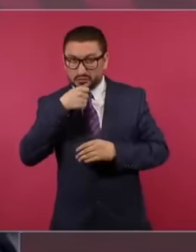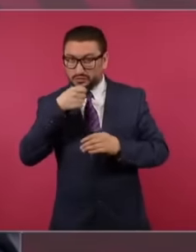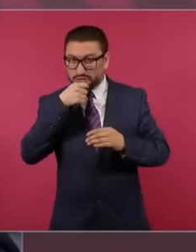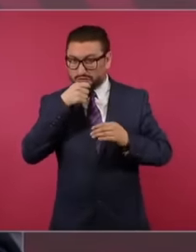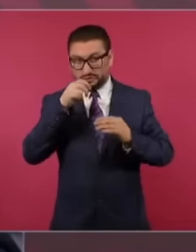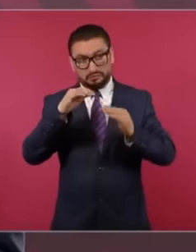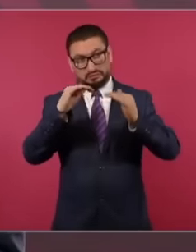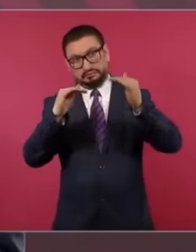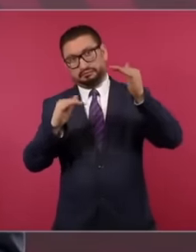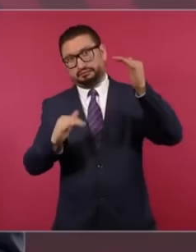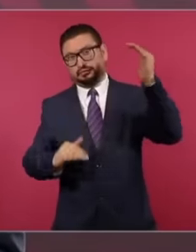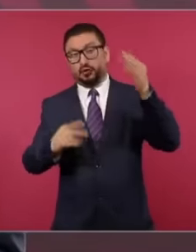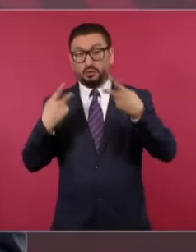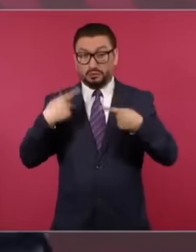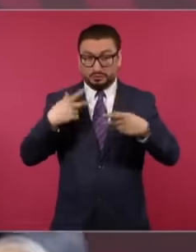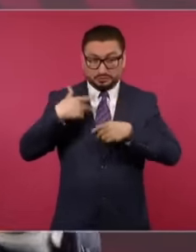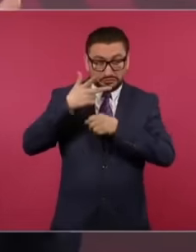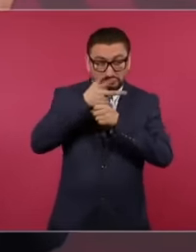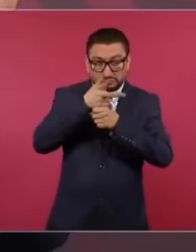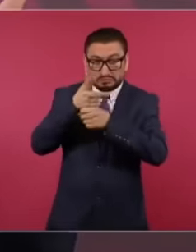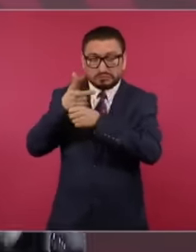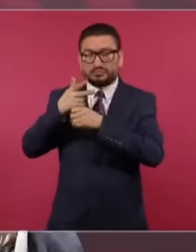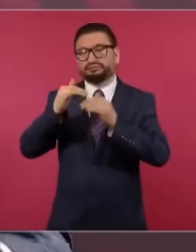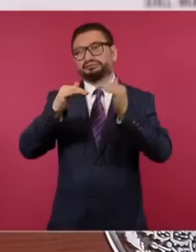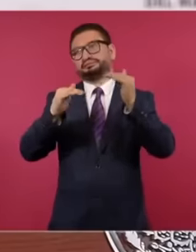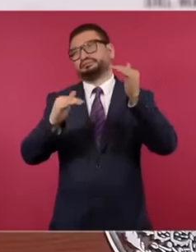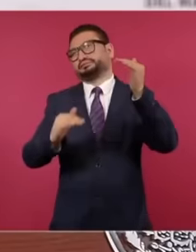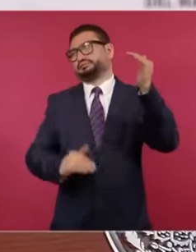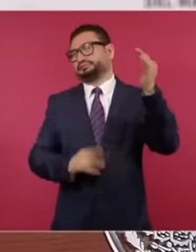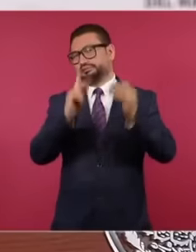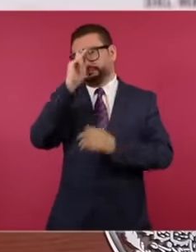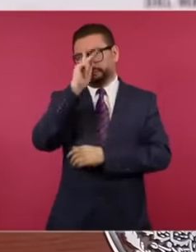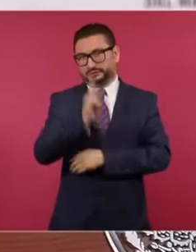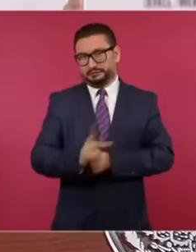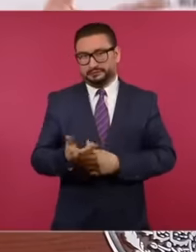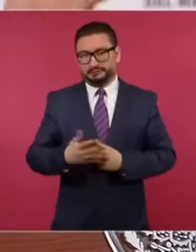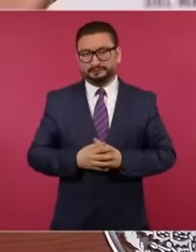cameraman, these are